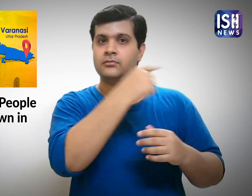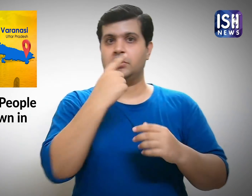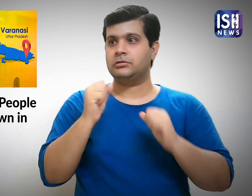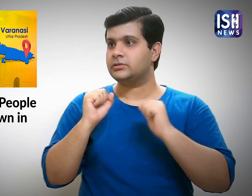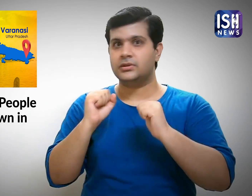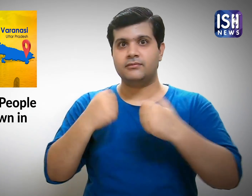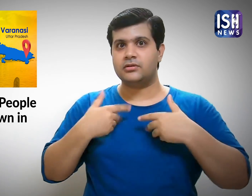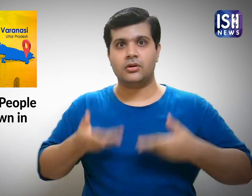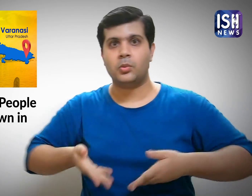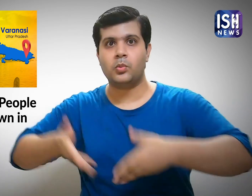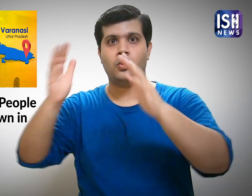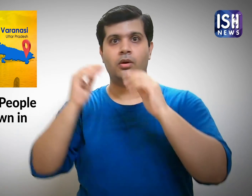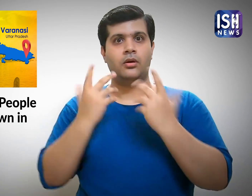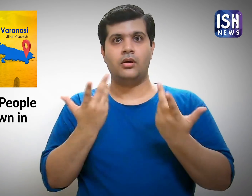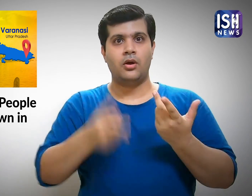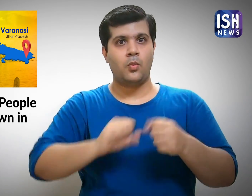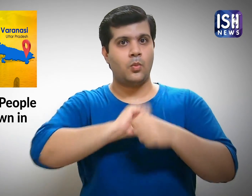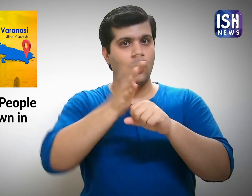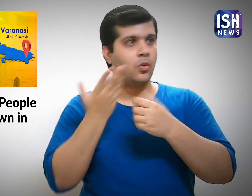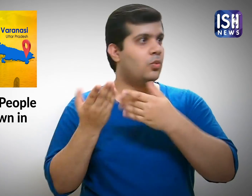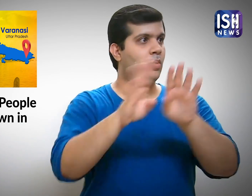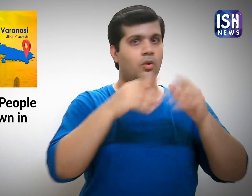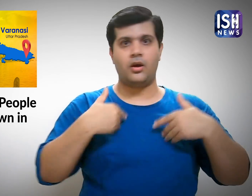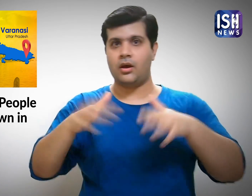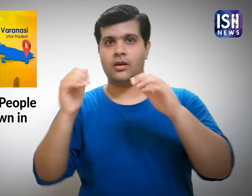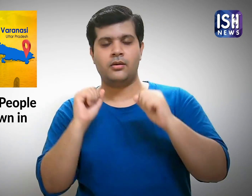However, they were unable to help due to the lockdown.